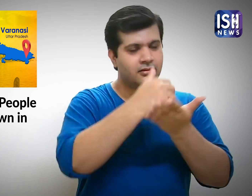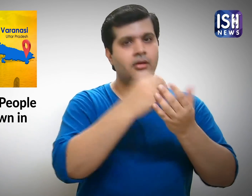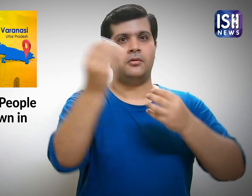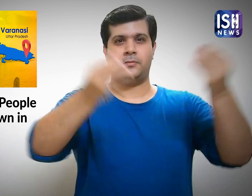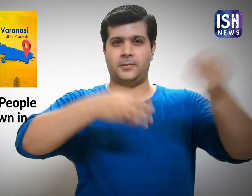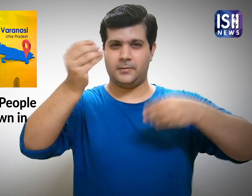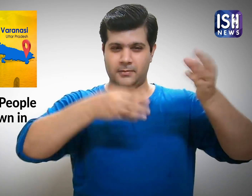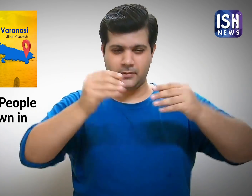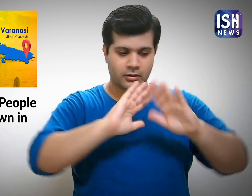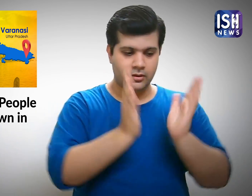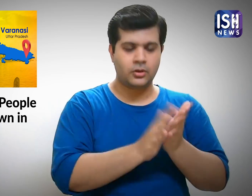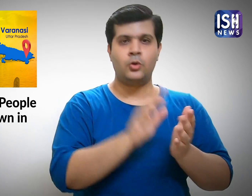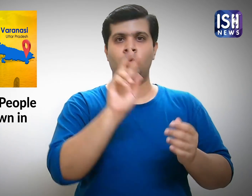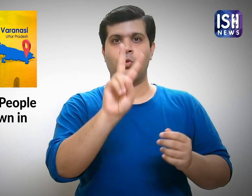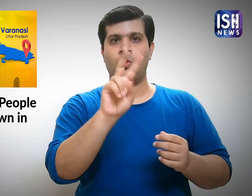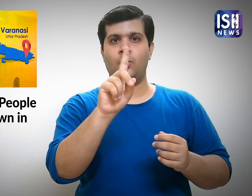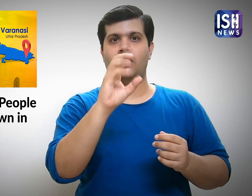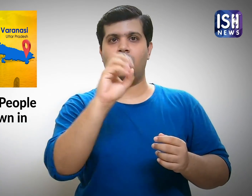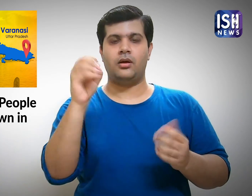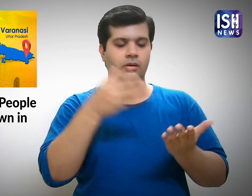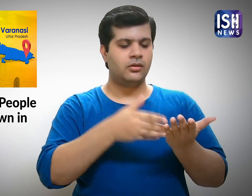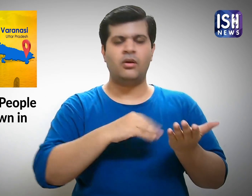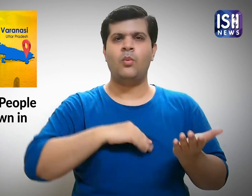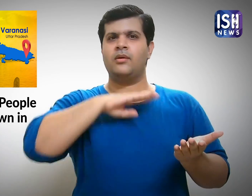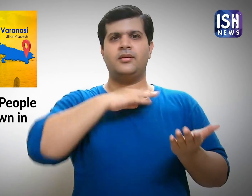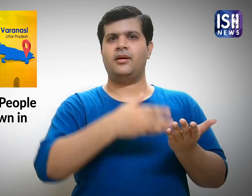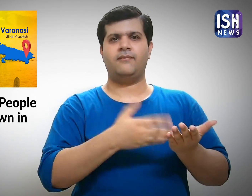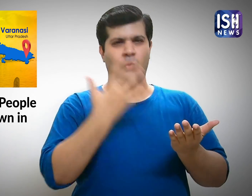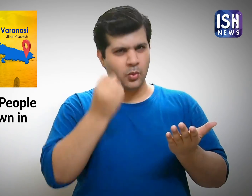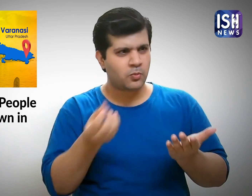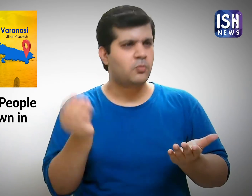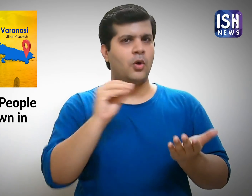They collected Rs 2,100 which was not sufficient.